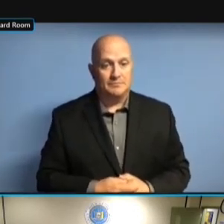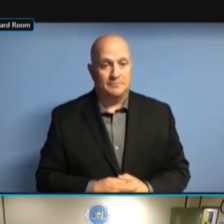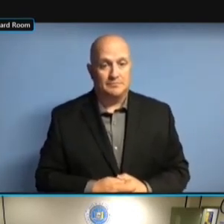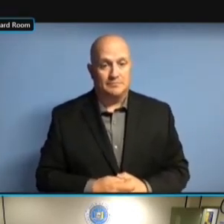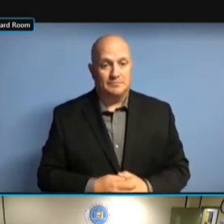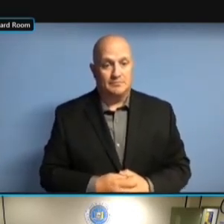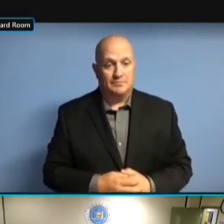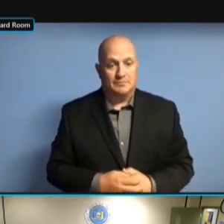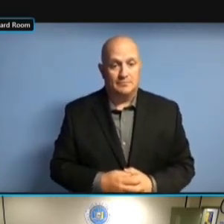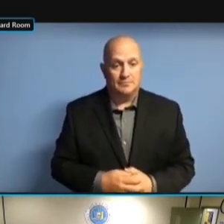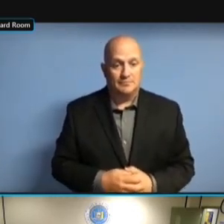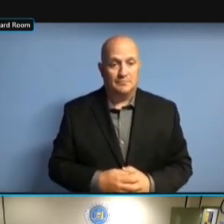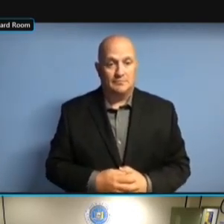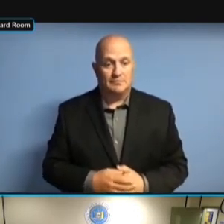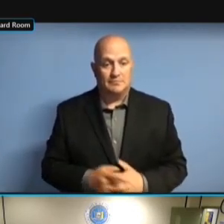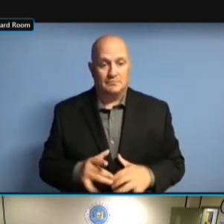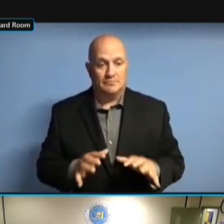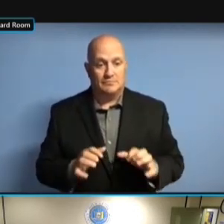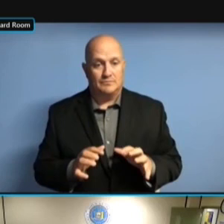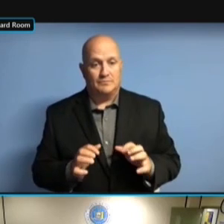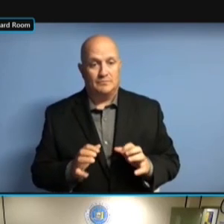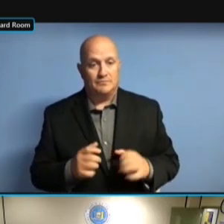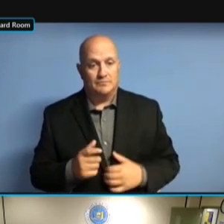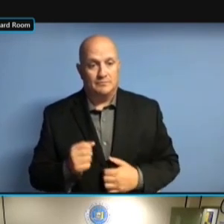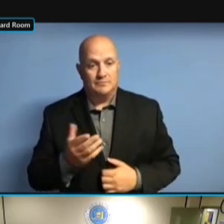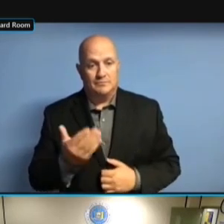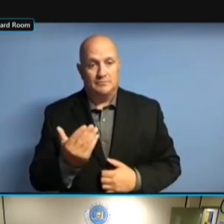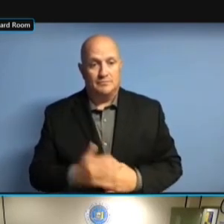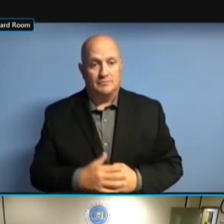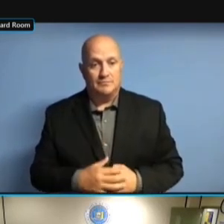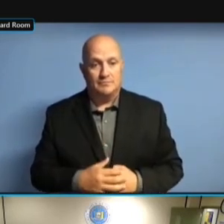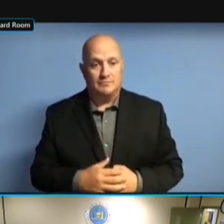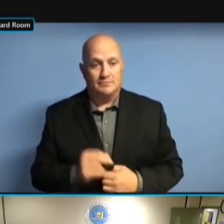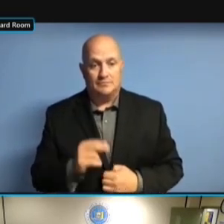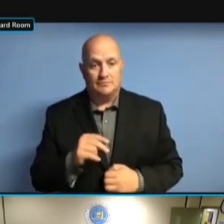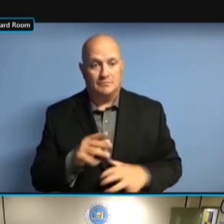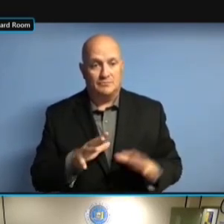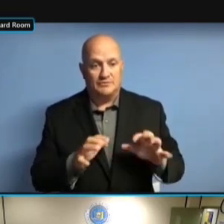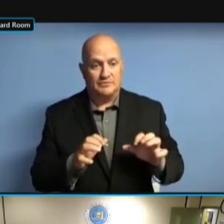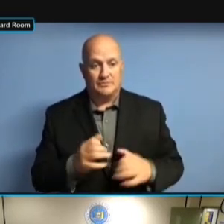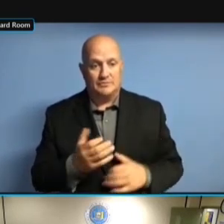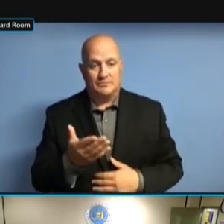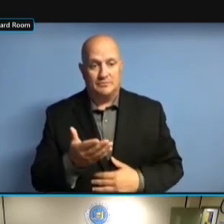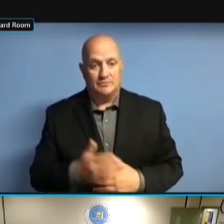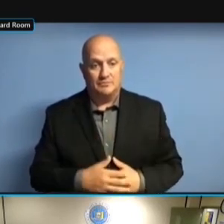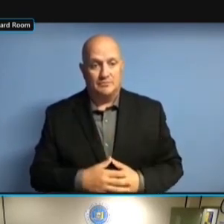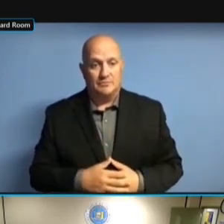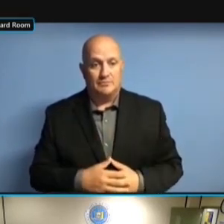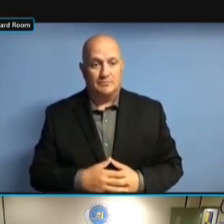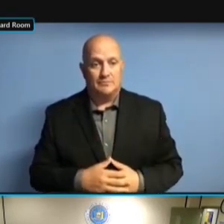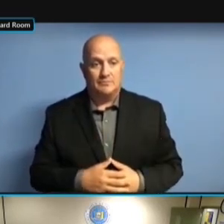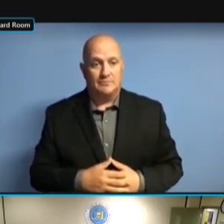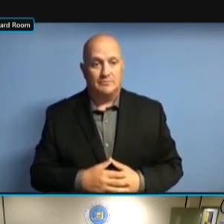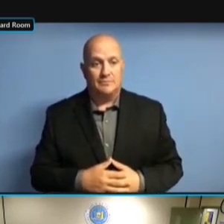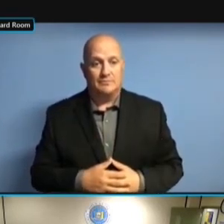ANYTHING ELSE? >> I JUST ANYTHING ELSE? >> I JUST REITERATE, ANYTHING ELSE? >> I JUST REITERATE, THIS ANYTHING ELSE? >> I JUST REITERATE, THIS WAS I JUST REITERATE, THIS WAS I JUST REITERATE, THIS WAS BAD I JUST REITERATE, THIS WAS BAD FOR I JUST REITERATE, THIS WAS BAD FOR US I JUST REITERATE, THIS WAS BAD FOR US AND I JUST REITERATE, THIS WAS BAD FOR US AND FOR I JUST REITERATE, THIS WAS BAD FOR US AND FOR THE I JUST REITERATE, THIS WAS BAD FOR US AND FOR THE PEOPLE BAD FOR US AND FOR THE PEOPLE BAD FOR US AND FOR THE PEOPLE THAT BAD FOR US AND FOR THE PEOPLE THAT DIDN'T BAD FOR US AND FOR THE PEOPLE THAT DIDN'T FILE, BAD FOR US AND FOR THE PEOPLE THAT DIDN'T FILE, ESPECIALLY BAD FOR US AND FOR THE PEOPLE THAT DIDN'T FILE, ESPECIALLY THE THAT DIDN'T FILE, ESPECIALLY THE THAT DIDN'T FILE, ESPECIALLY THE ONES THAT DIDN'T FILE, ESPECIALLY THE ONES THAT THAT DIDN'T FILE, ESPECIALLY THE ONES THAT MADE